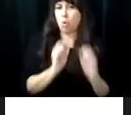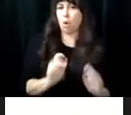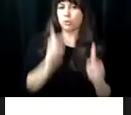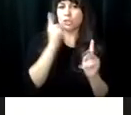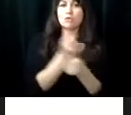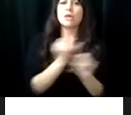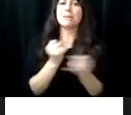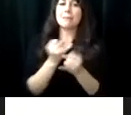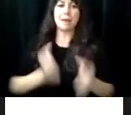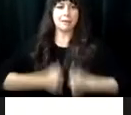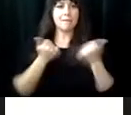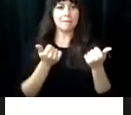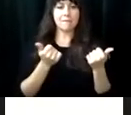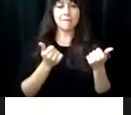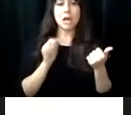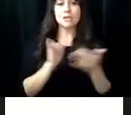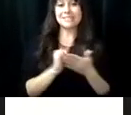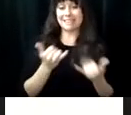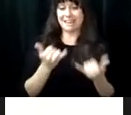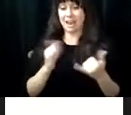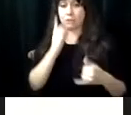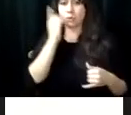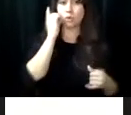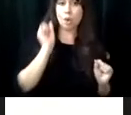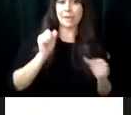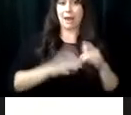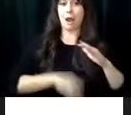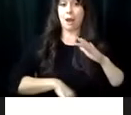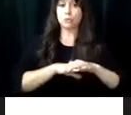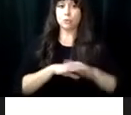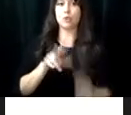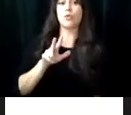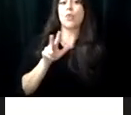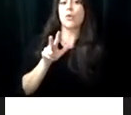dormitory was updated to facilitate greater privacy and more opportunities